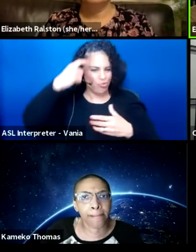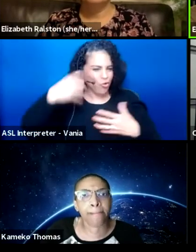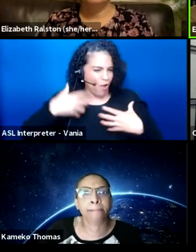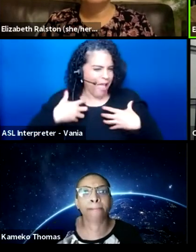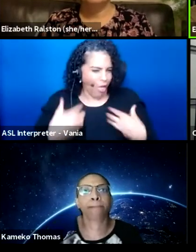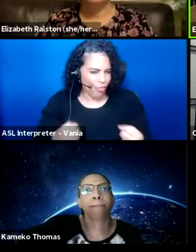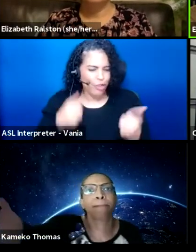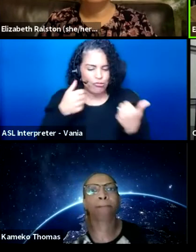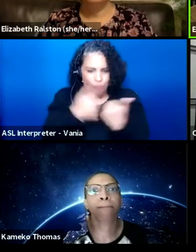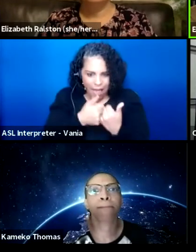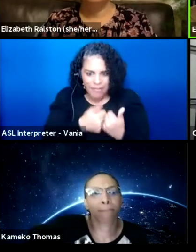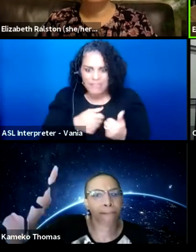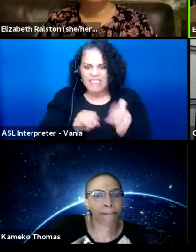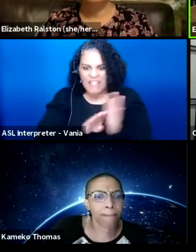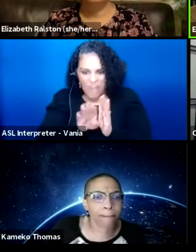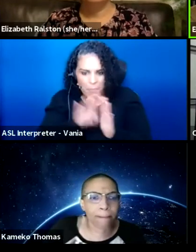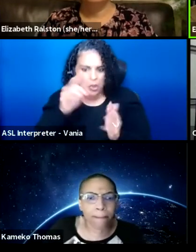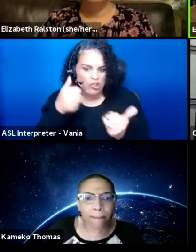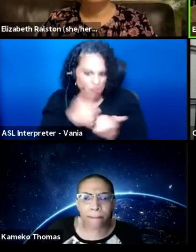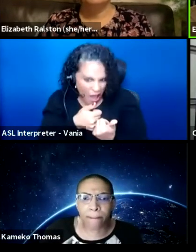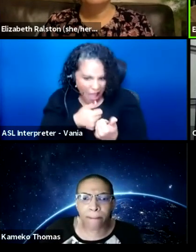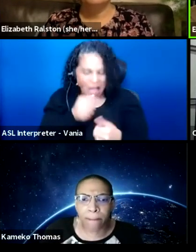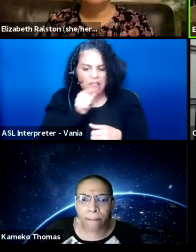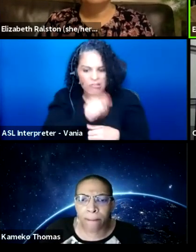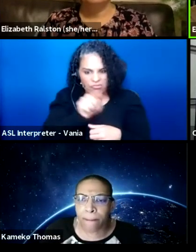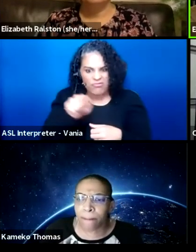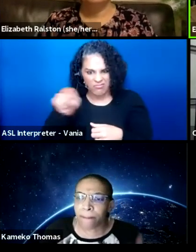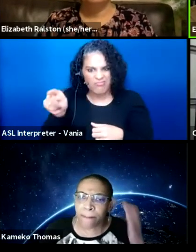and developmental challenges that presents,